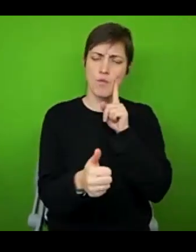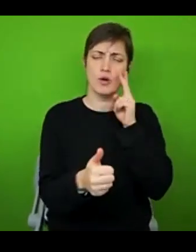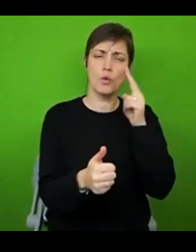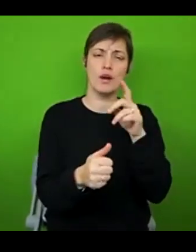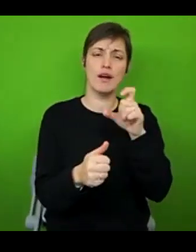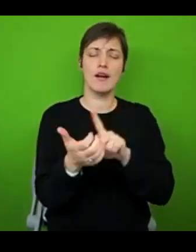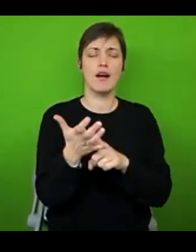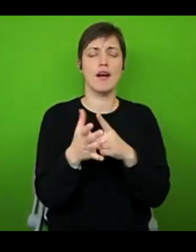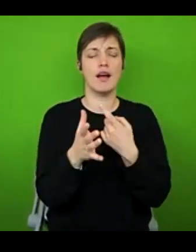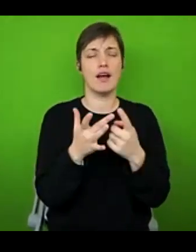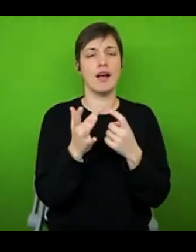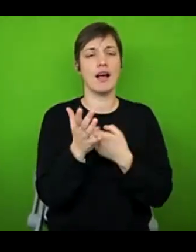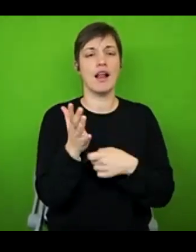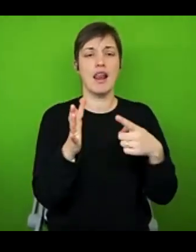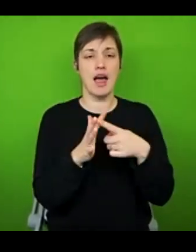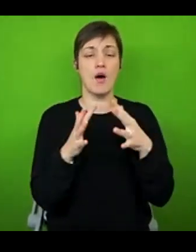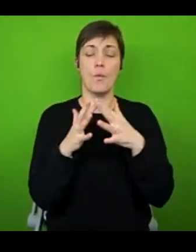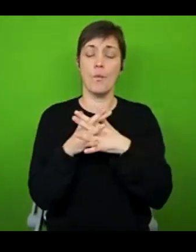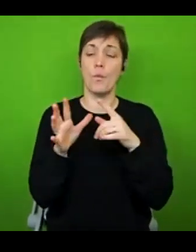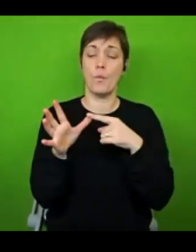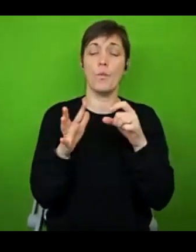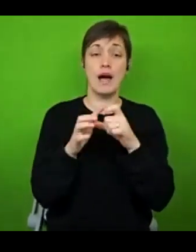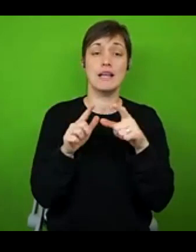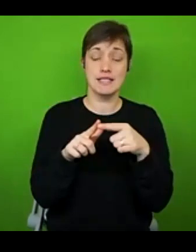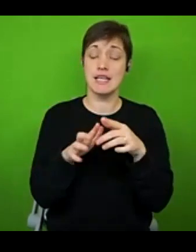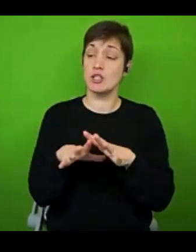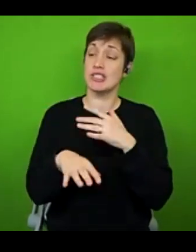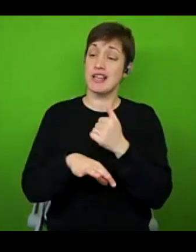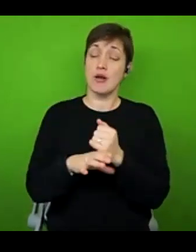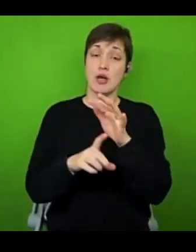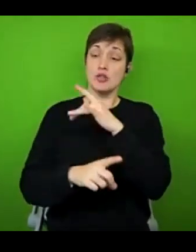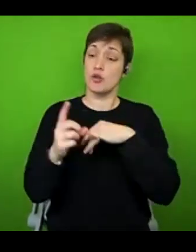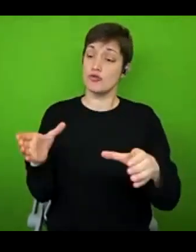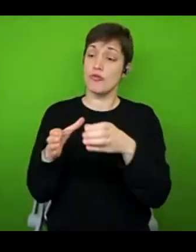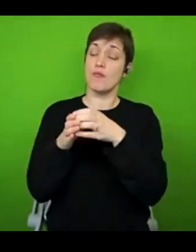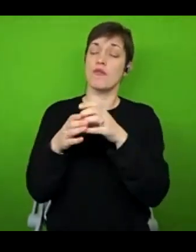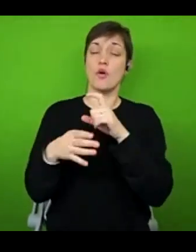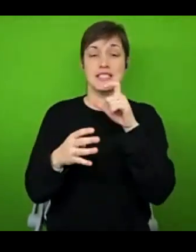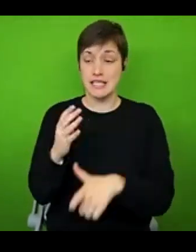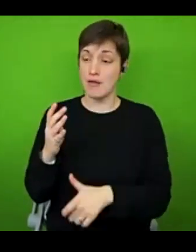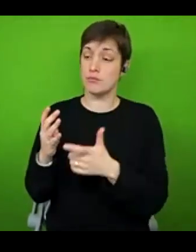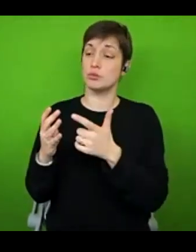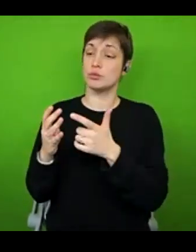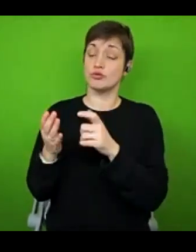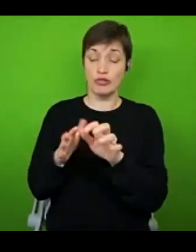social group for disabled authors. There's a lot of disabled journalists on Twitter, that's a great place.